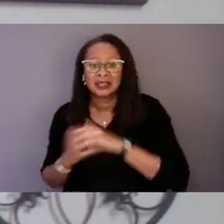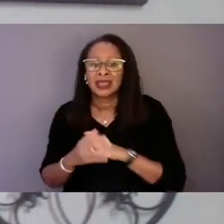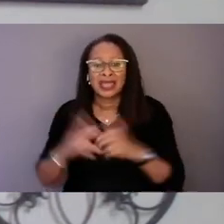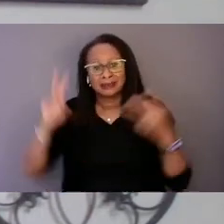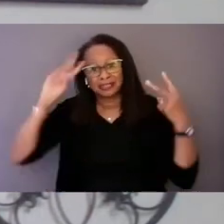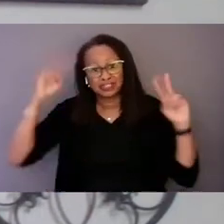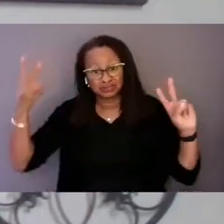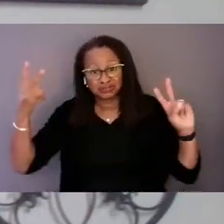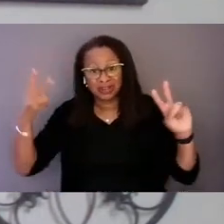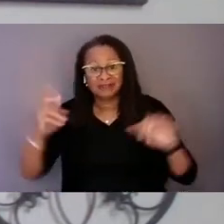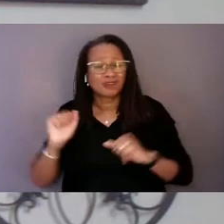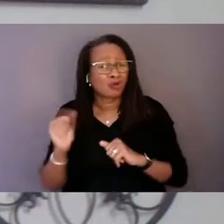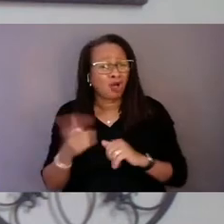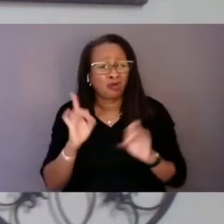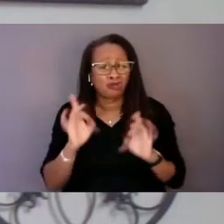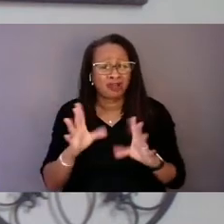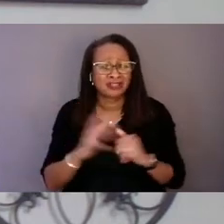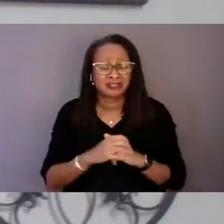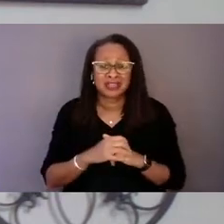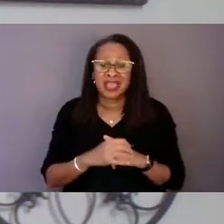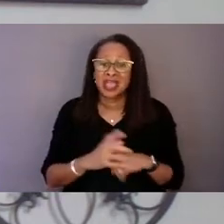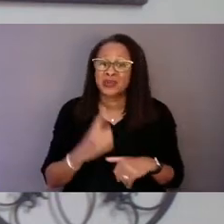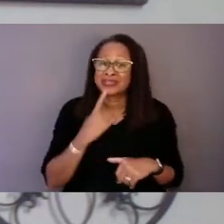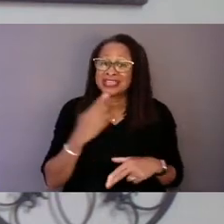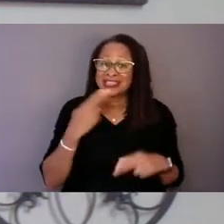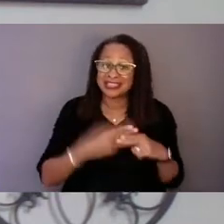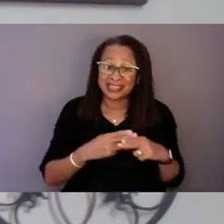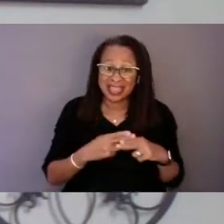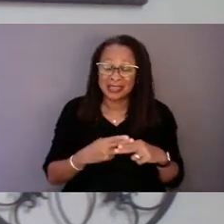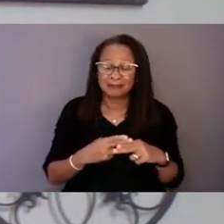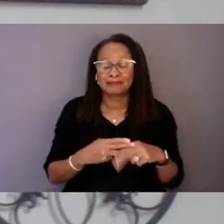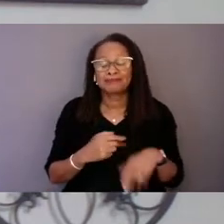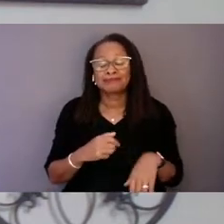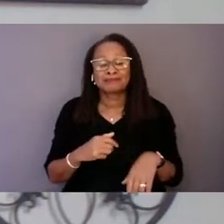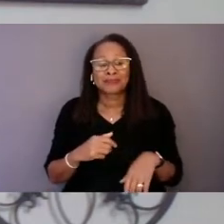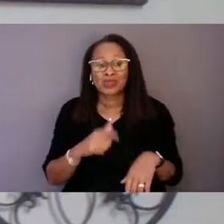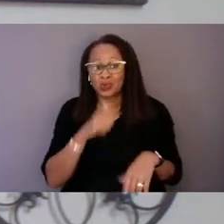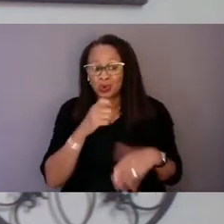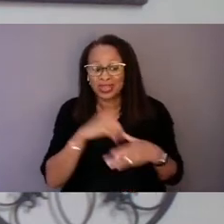We say the names of those who this effort to make 988 equitable should be in honor of: